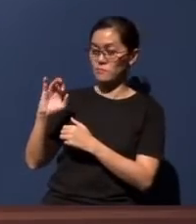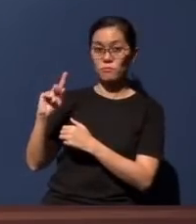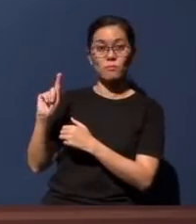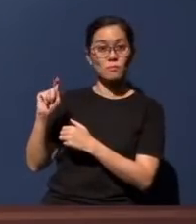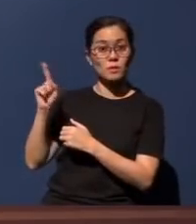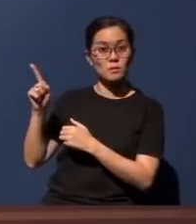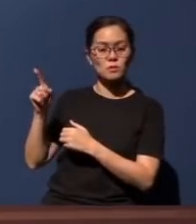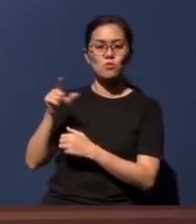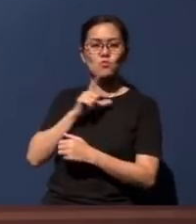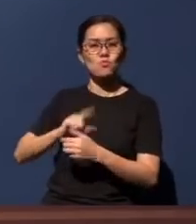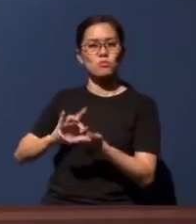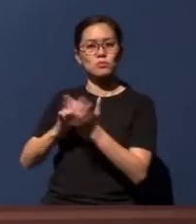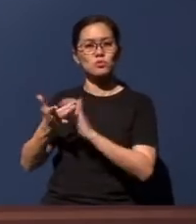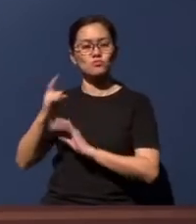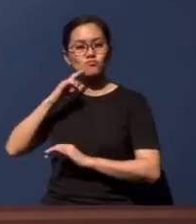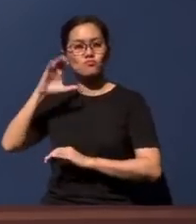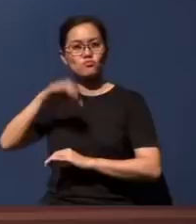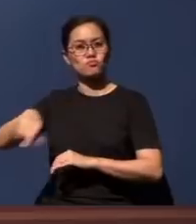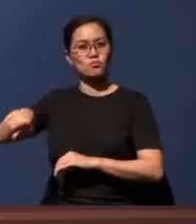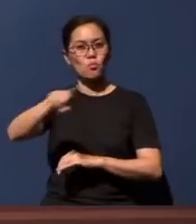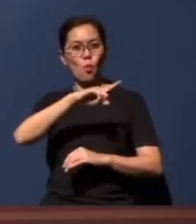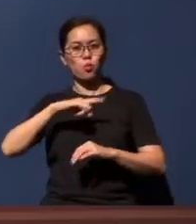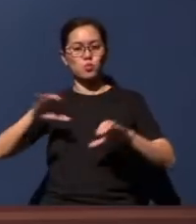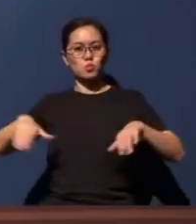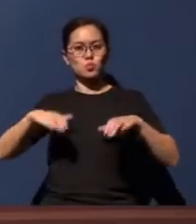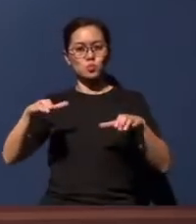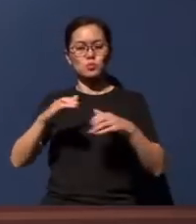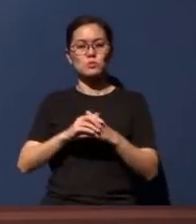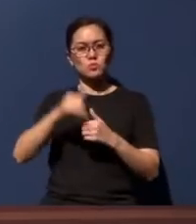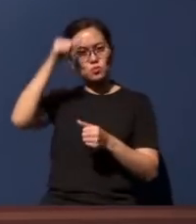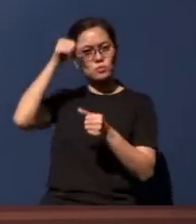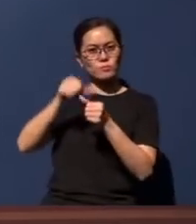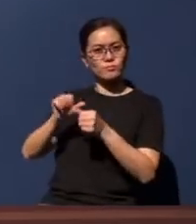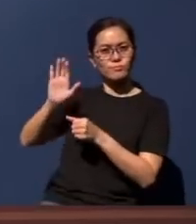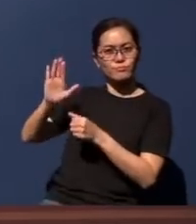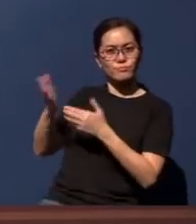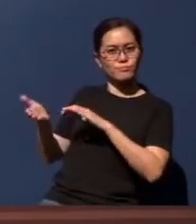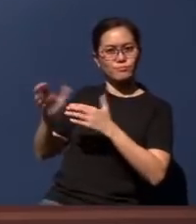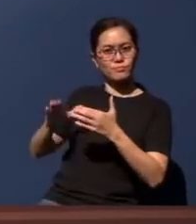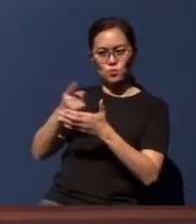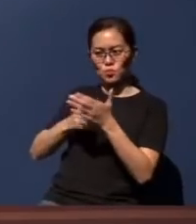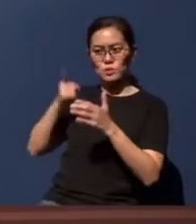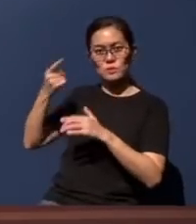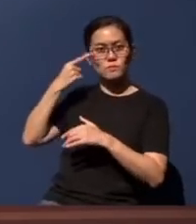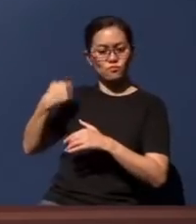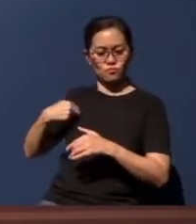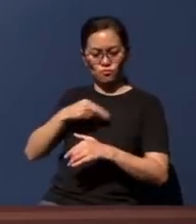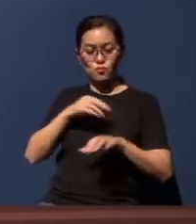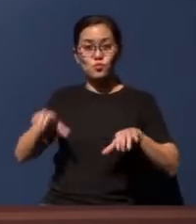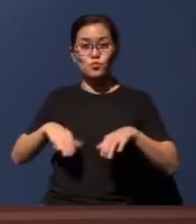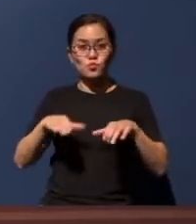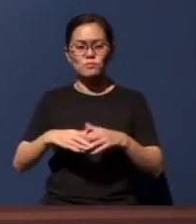to remember His death and what He has done for us. Interestingly, I always wonder why the